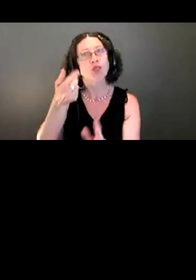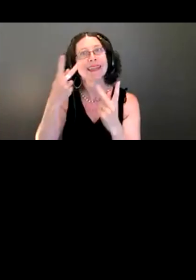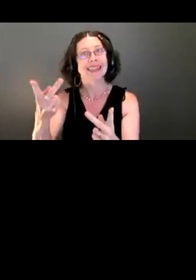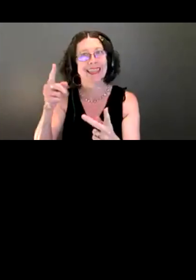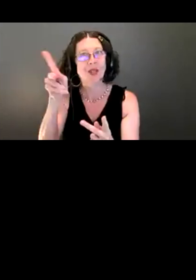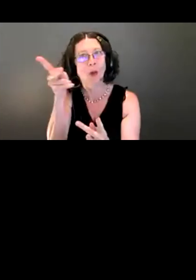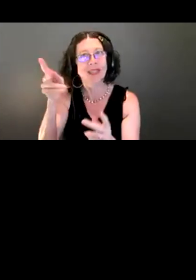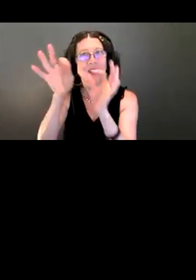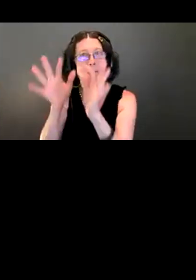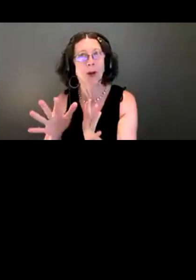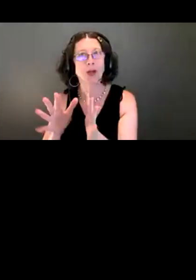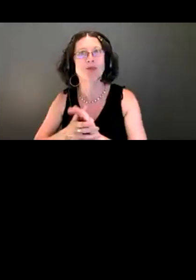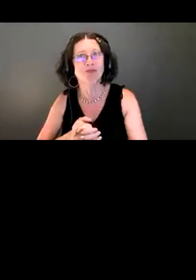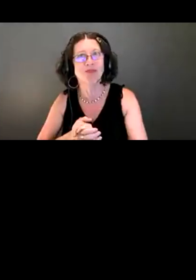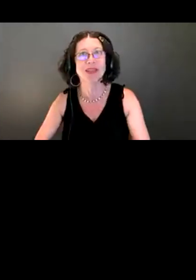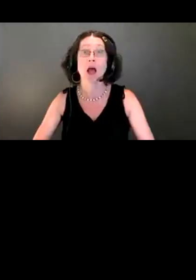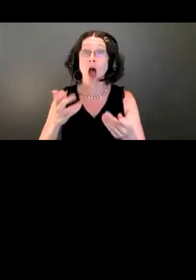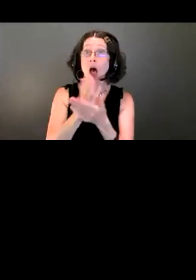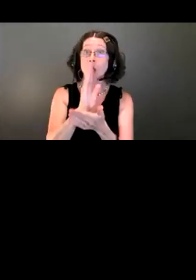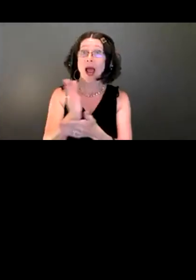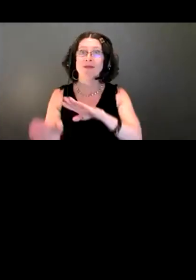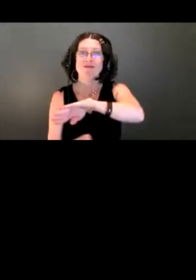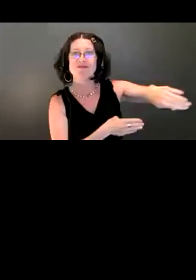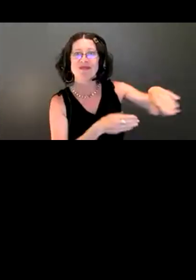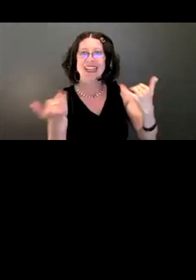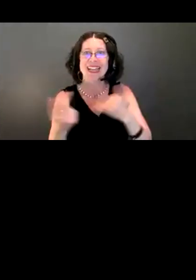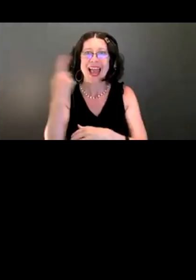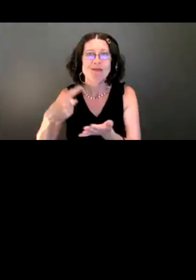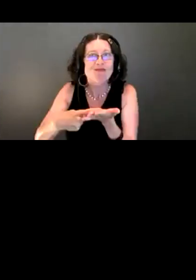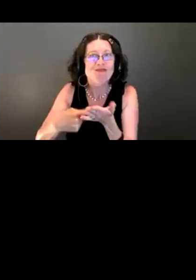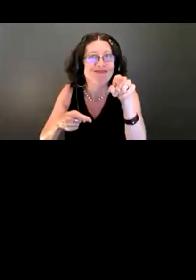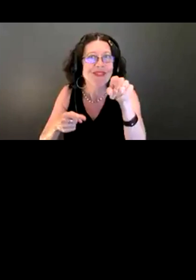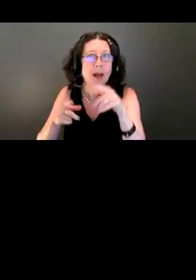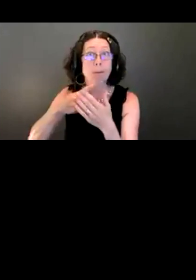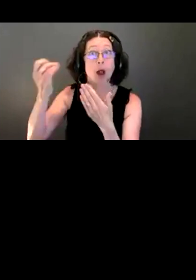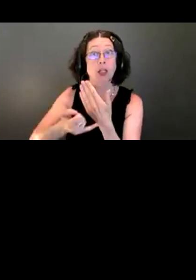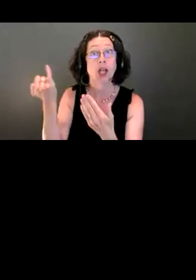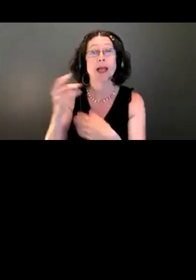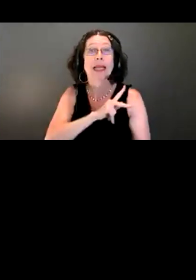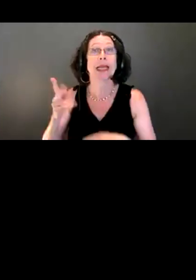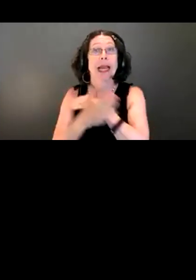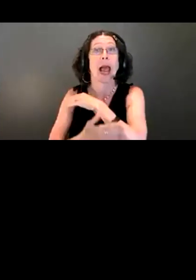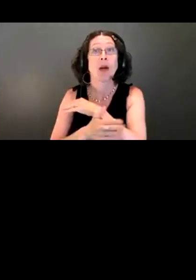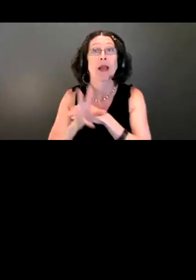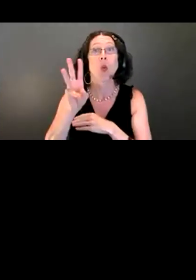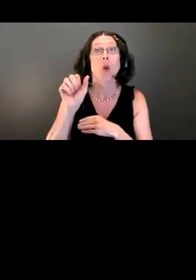All right, so we're here today to talk about a project that King County Wastewater Treatment Division will carry out in the